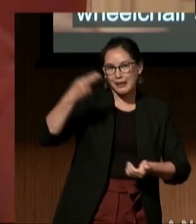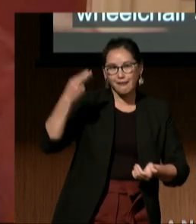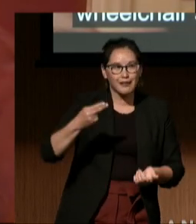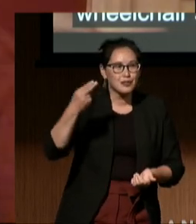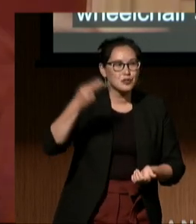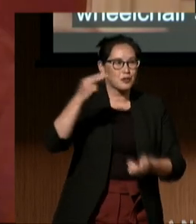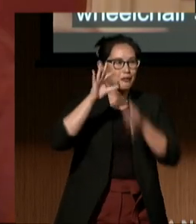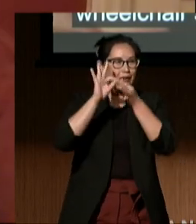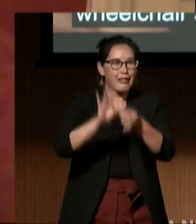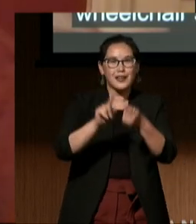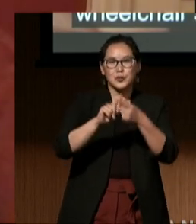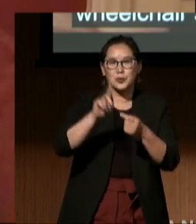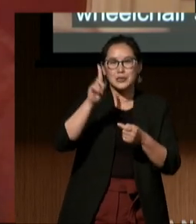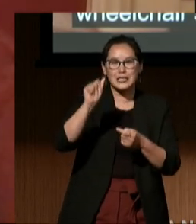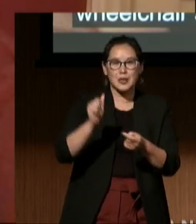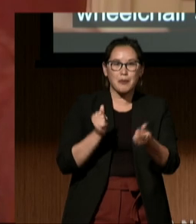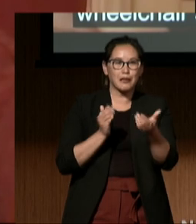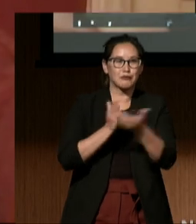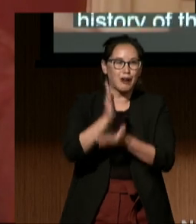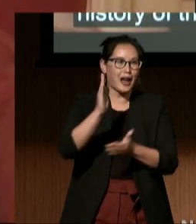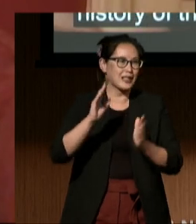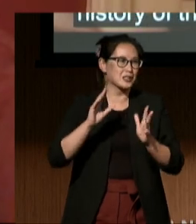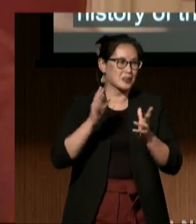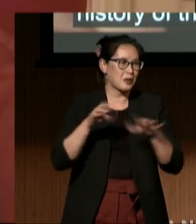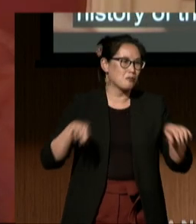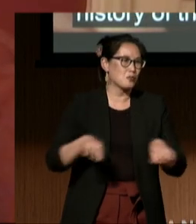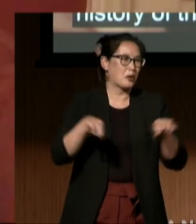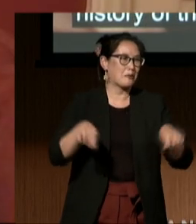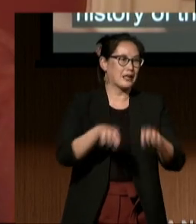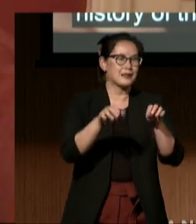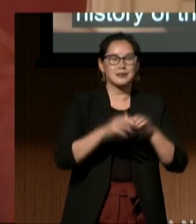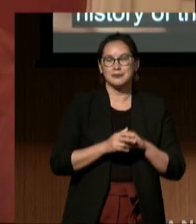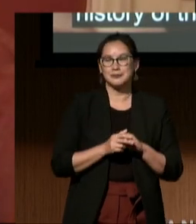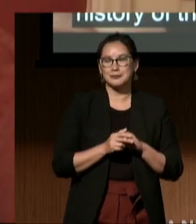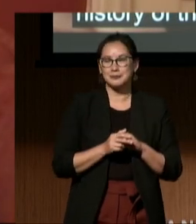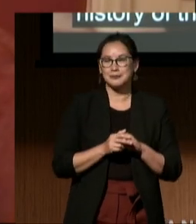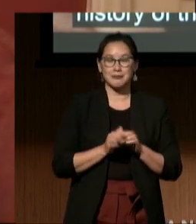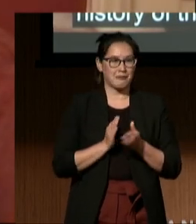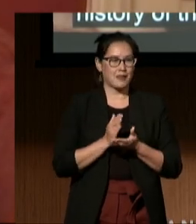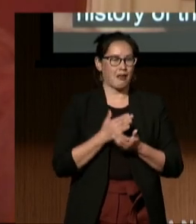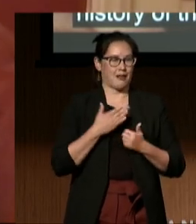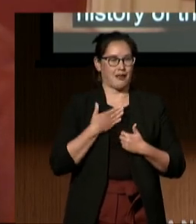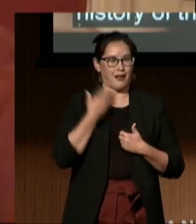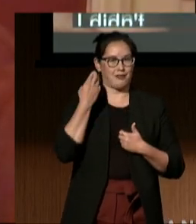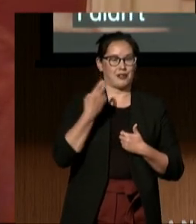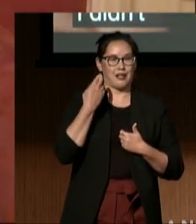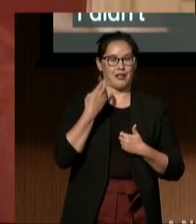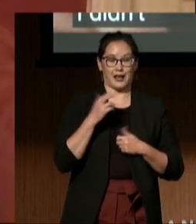of the disability rights movement. I hadn't realized that in 1947,